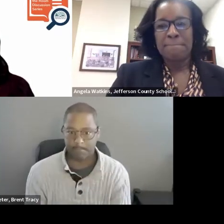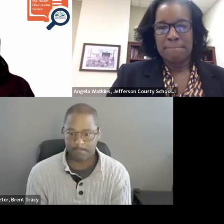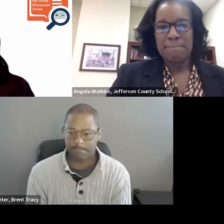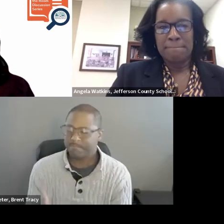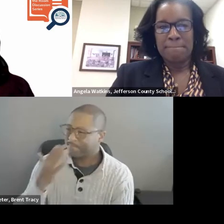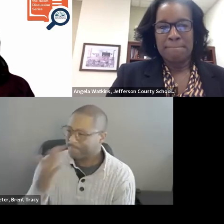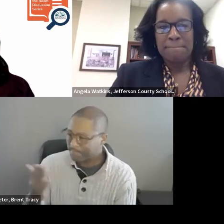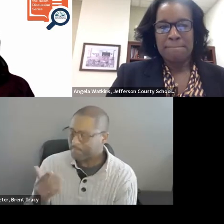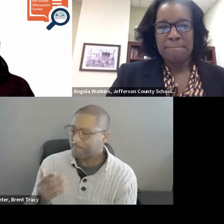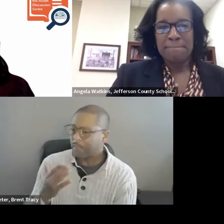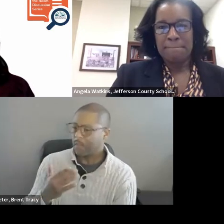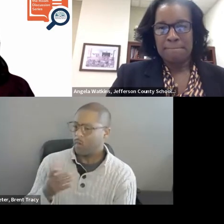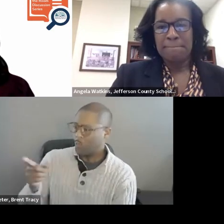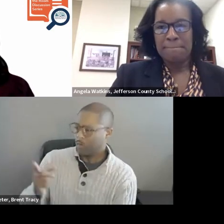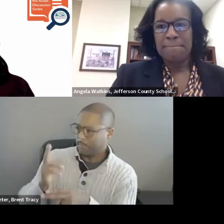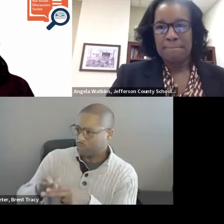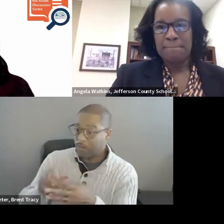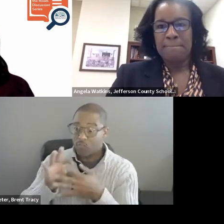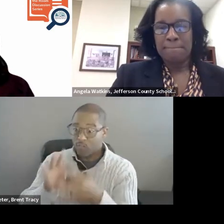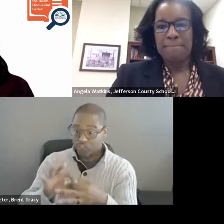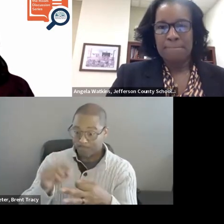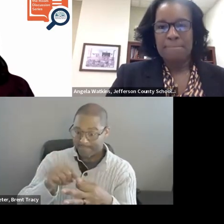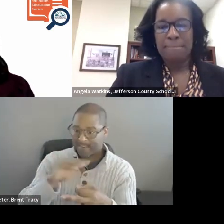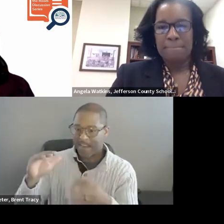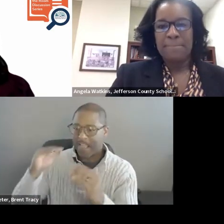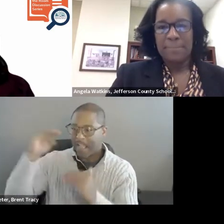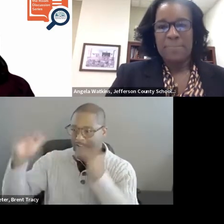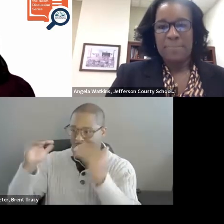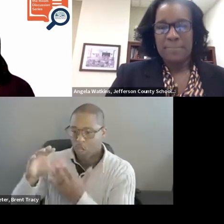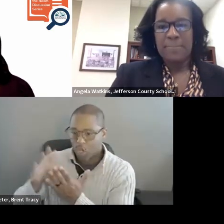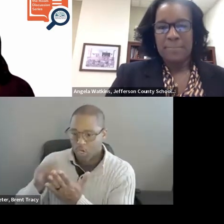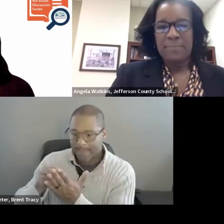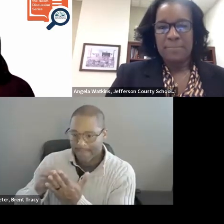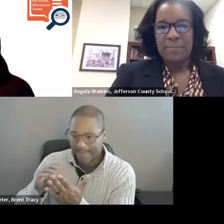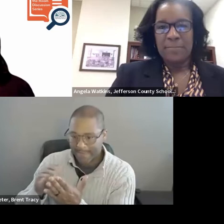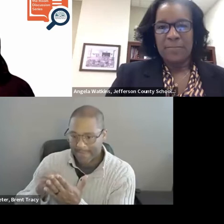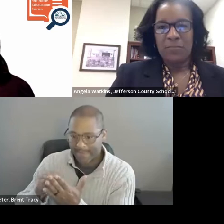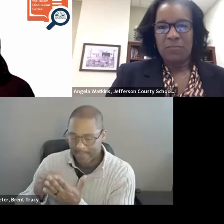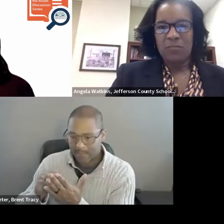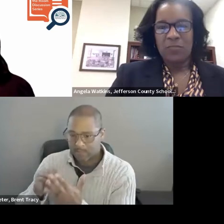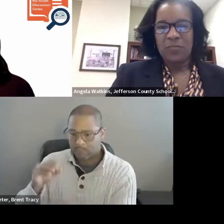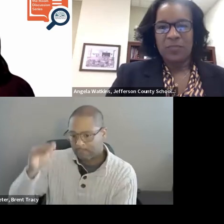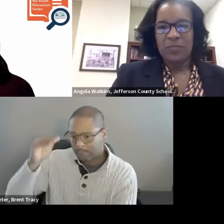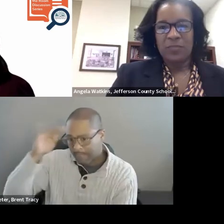And also attending to adult learning principles when we are thinking about this effort to implement